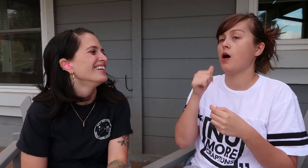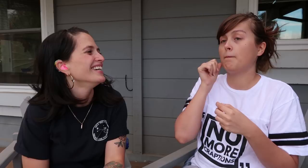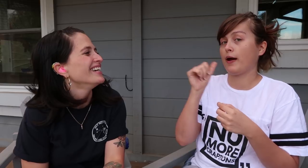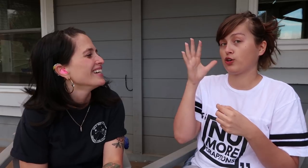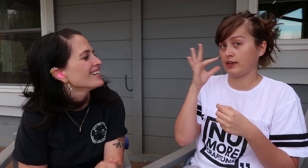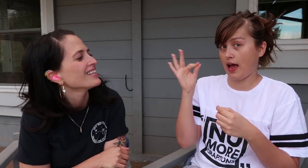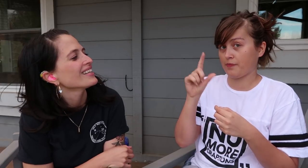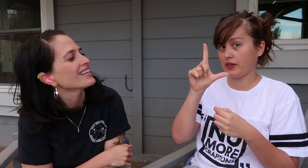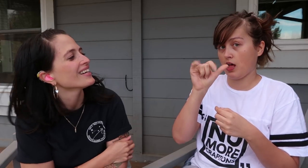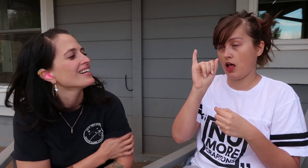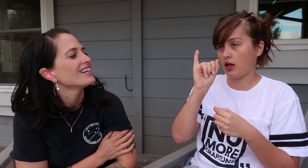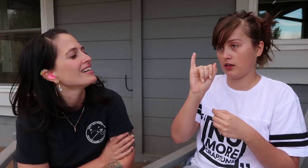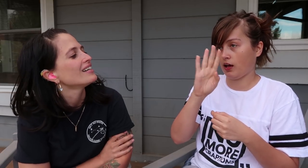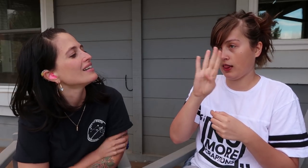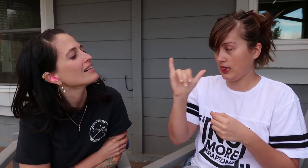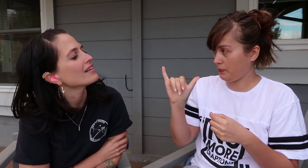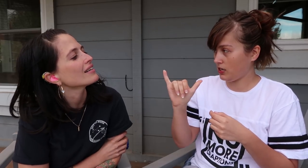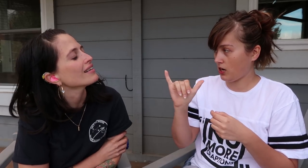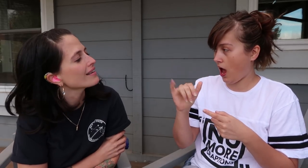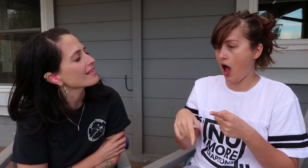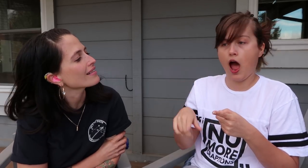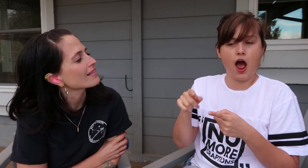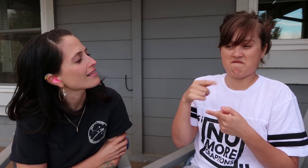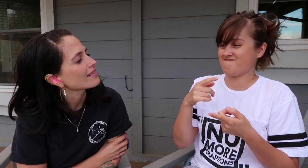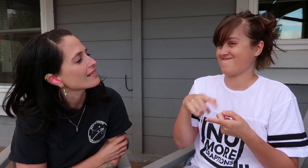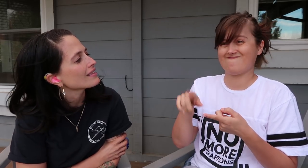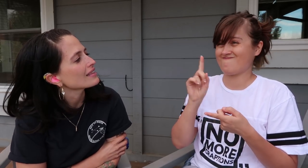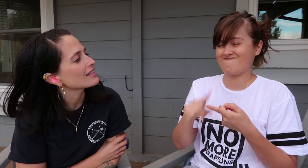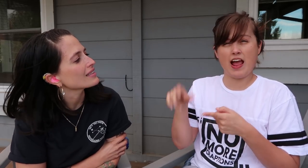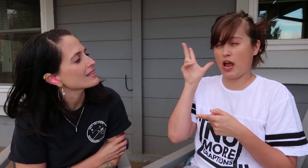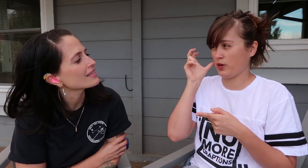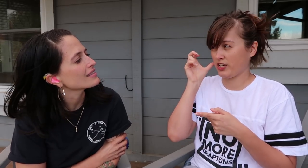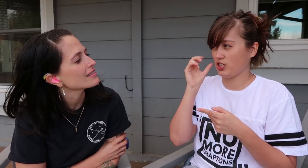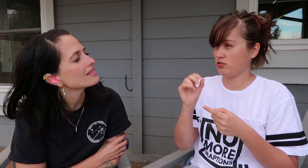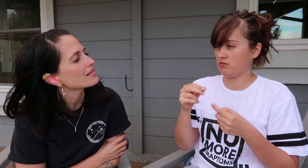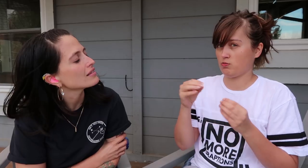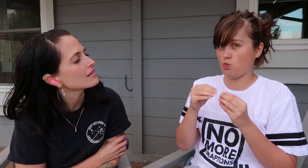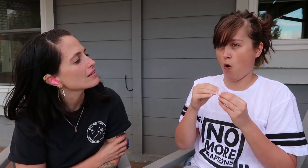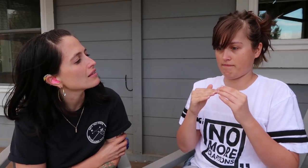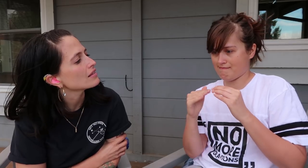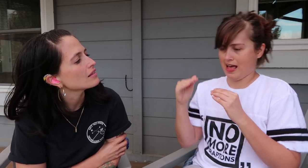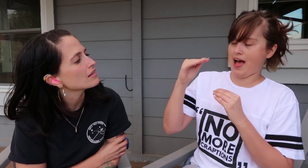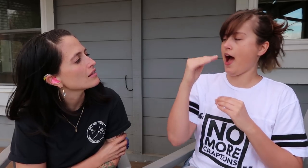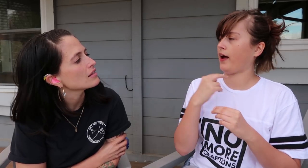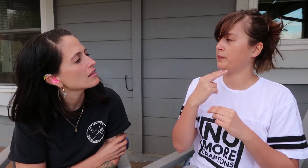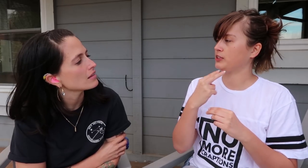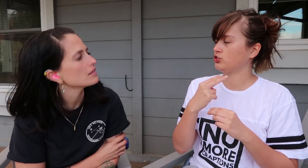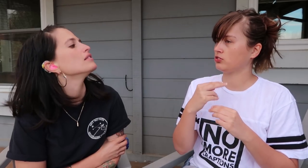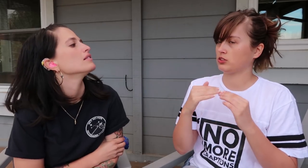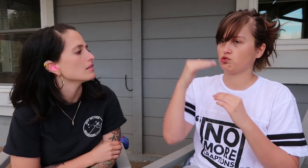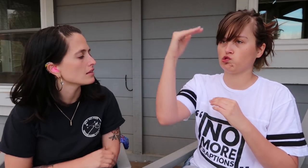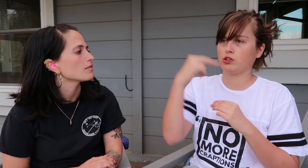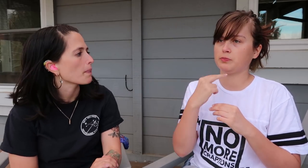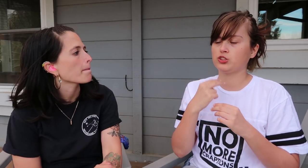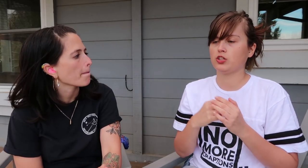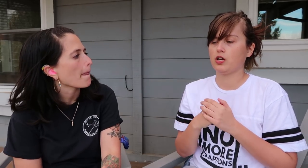But my girl cat, Libby, I can’t really hear her as her voice is more high pitched.